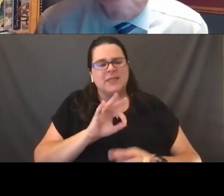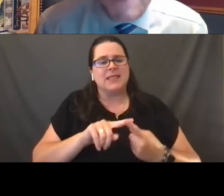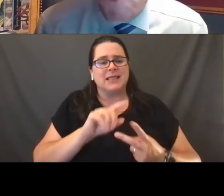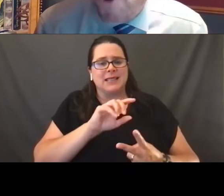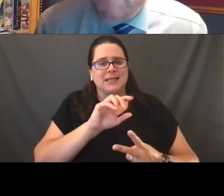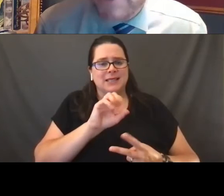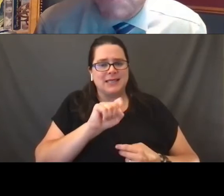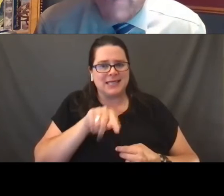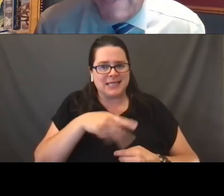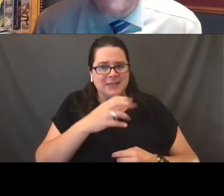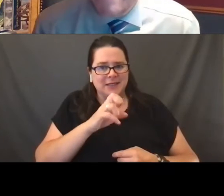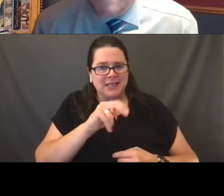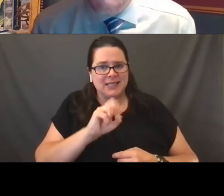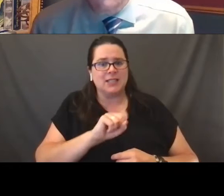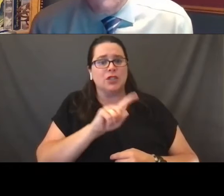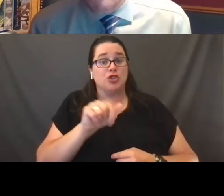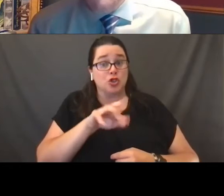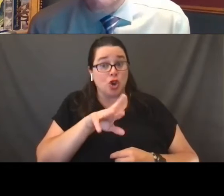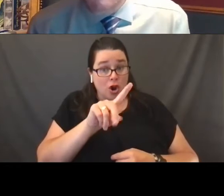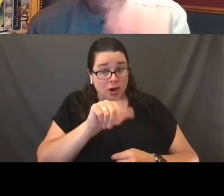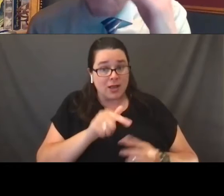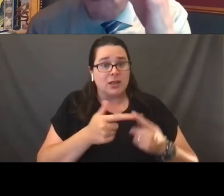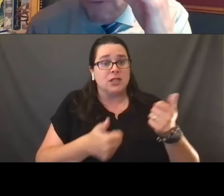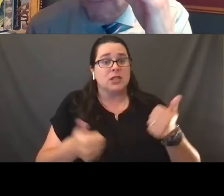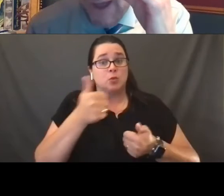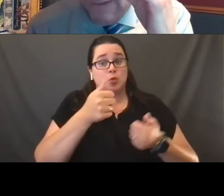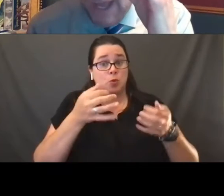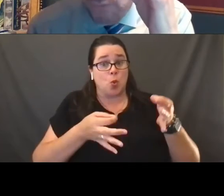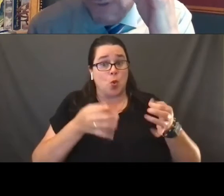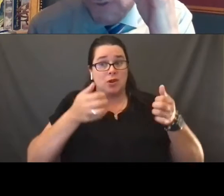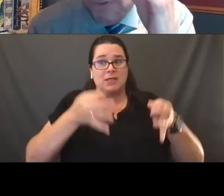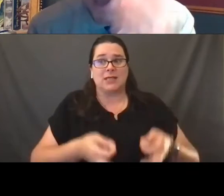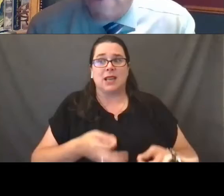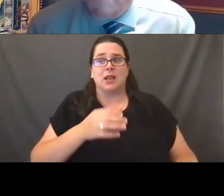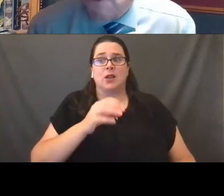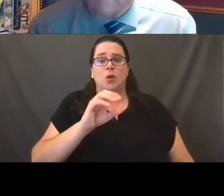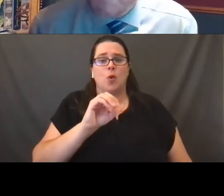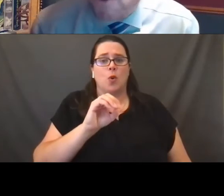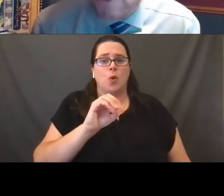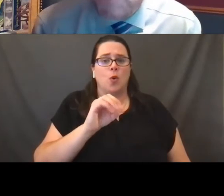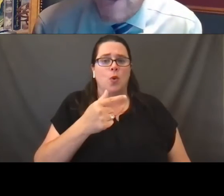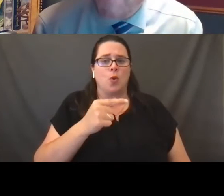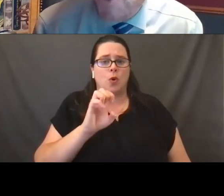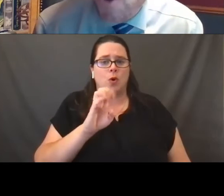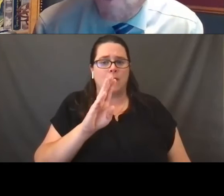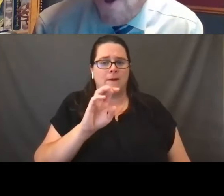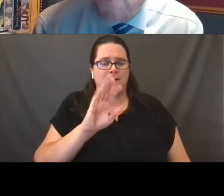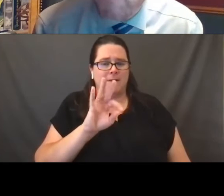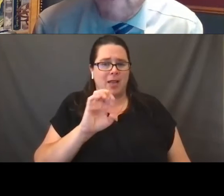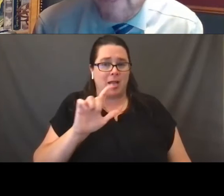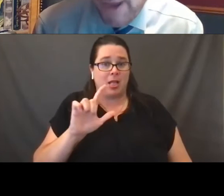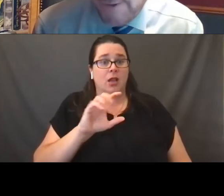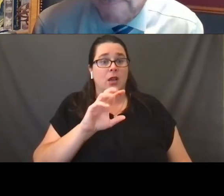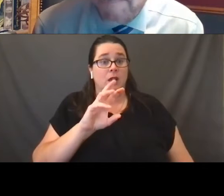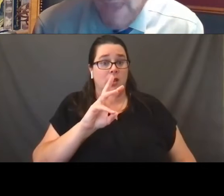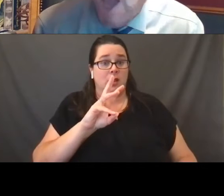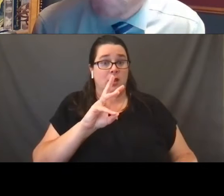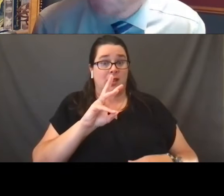the Supreme Court that decided Obergefell and Windsor, those courts are no longer there.